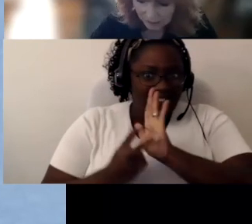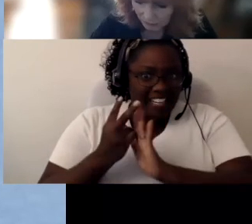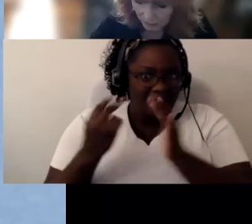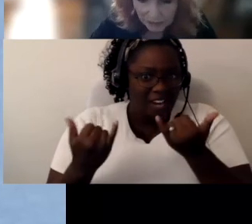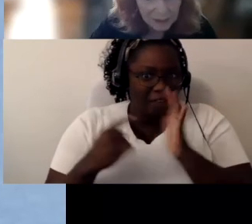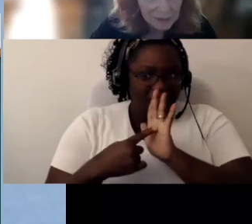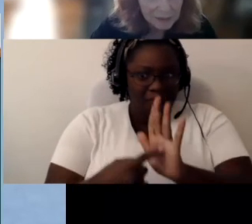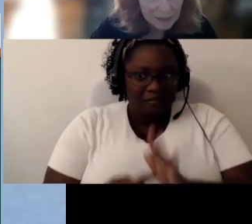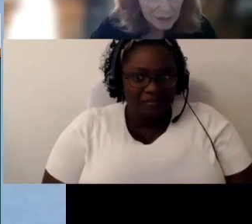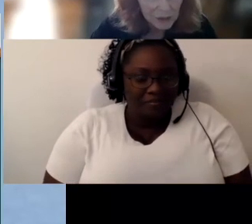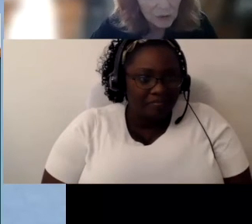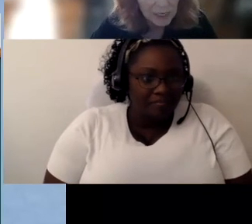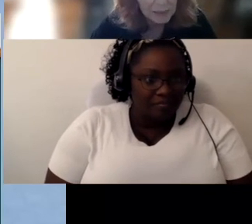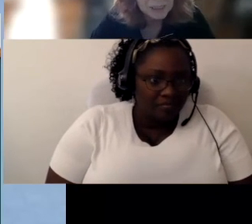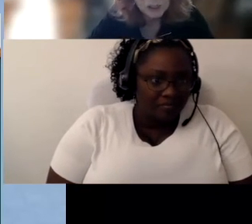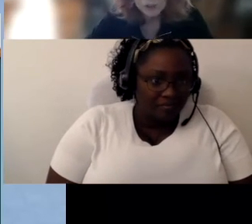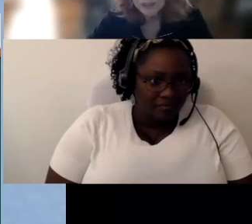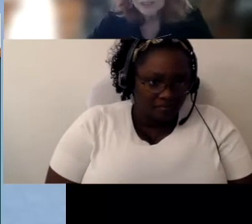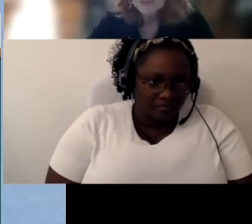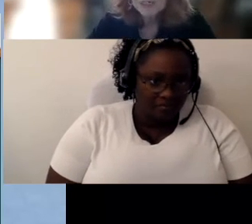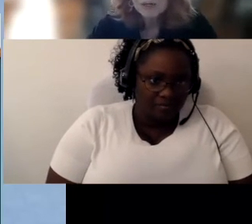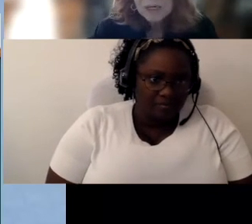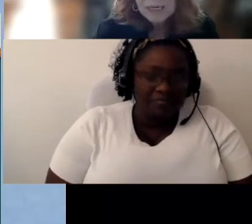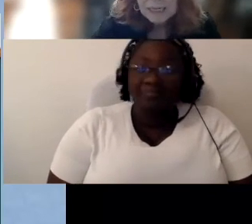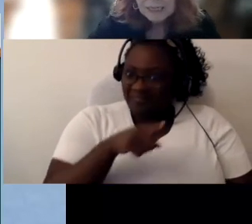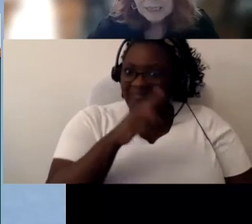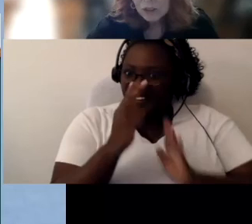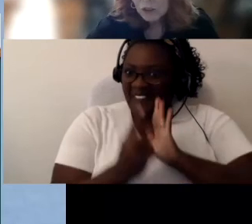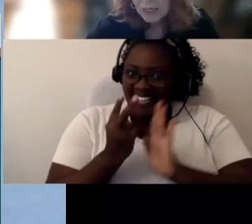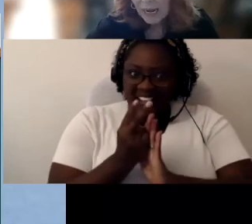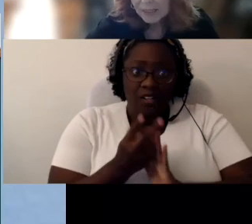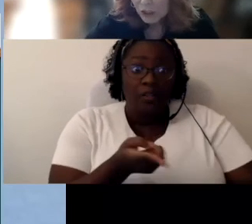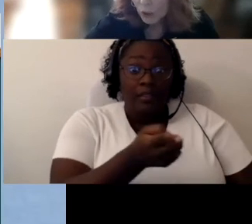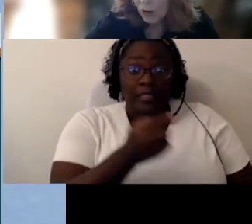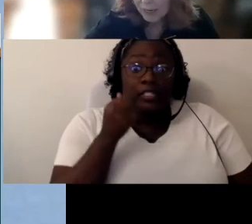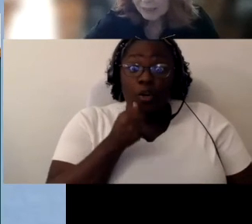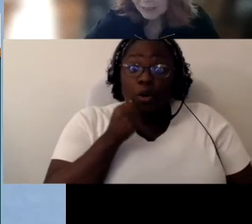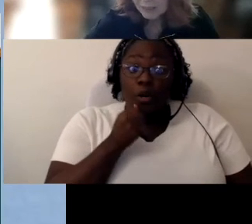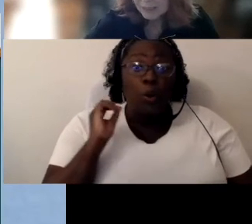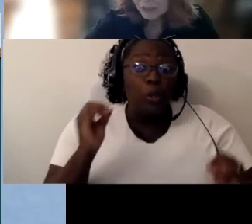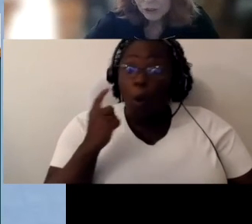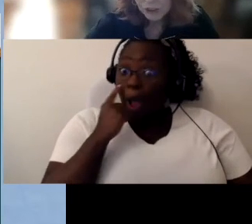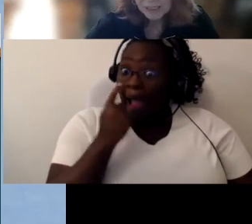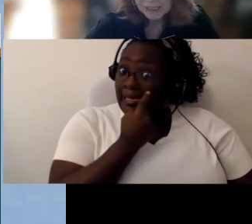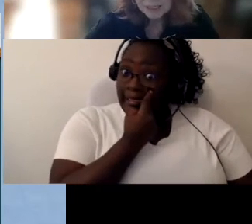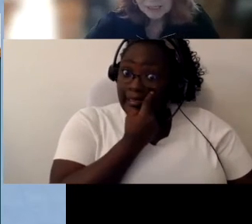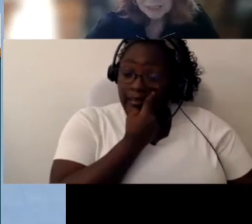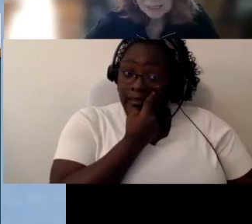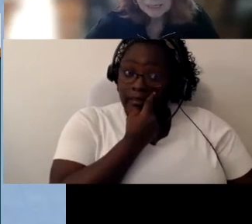Okay, iI'm gonna show you this video. This little girl has no eyes and so she doesn't